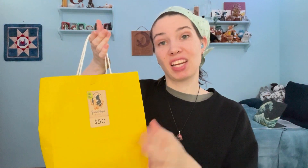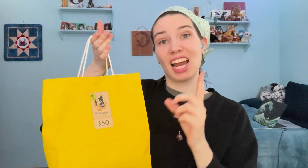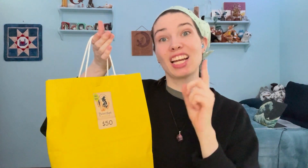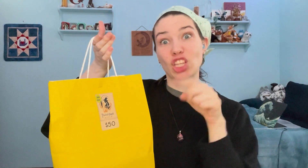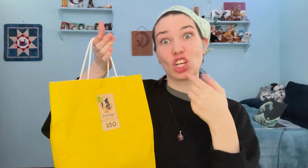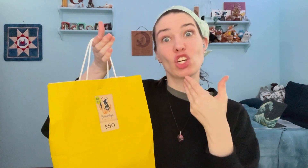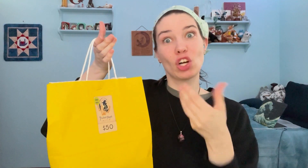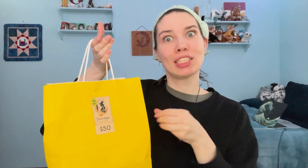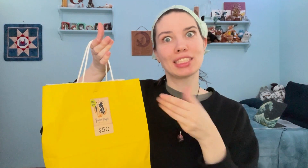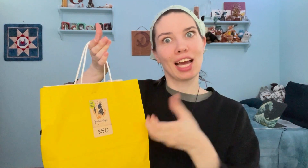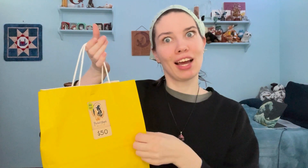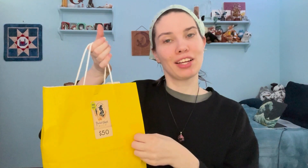and it looks good inside!